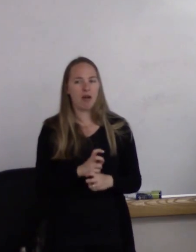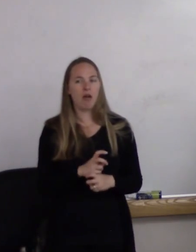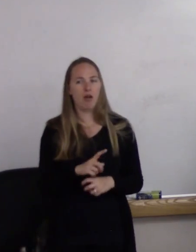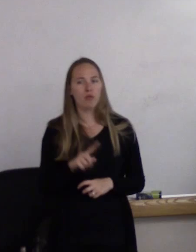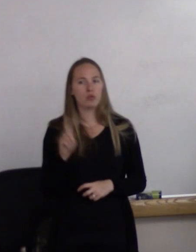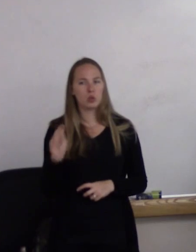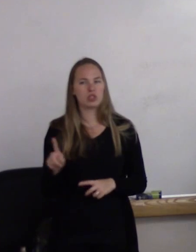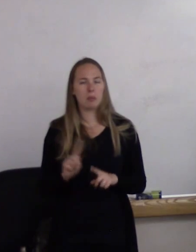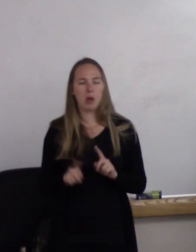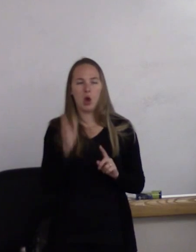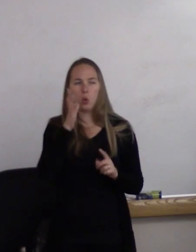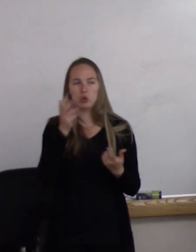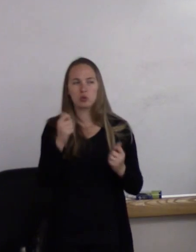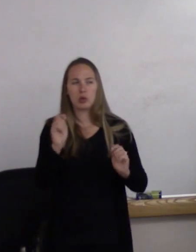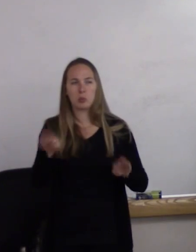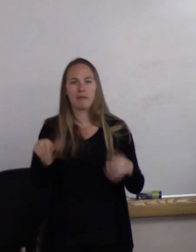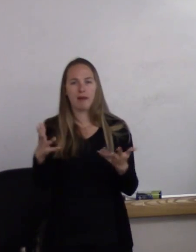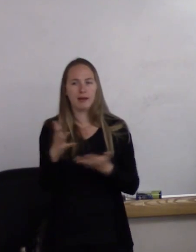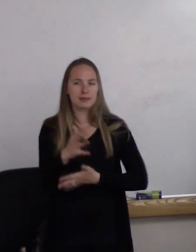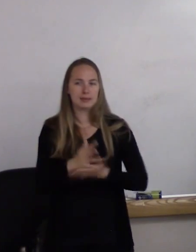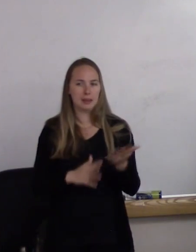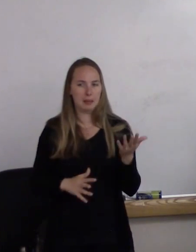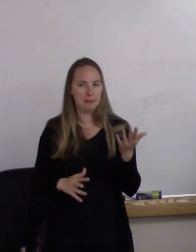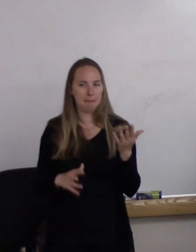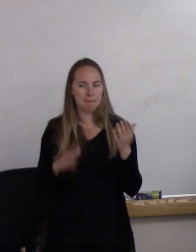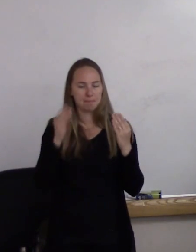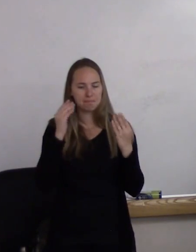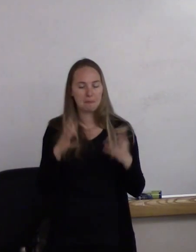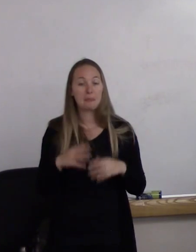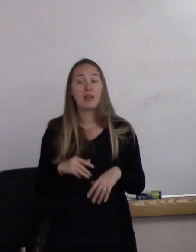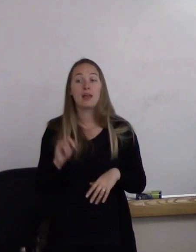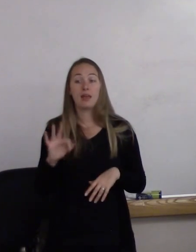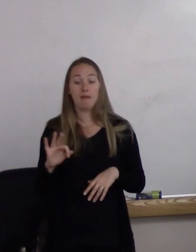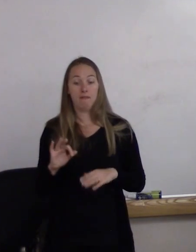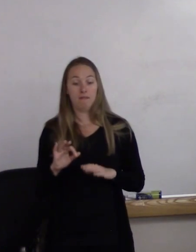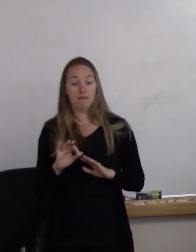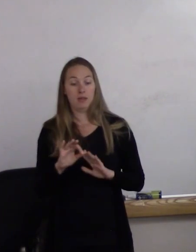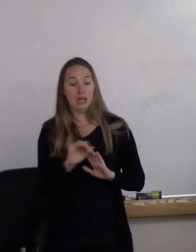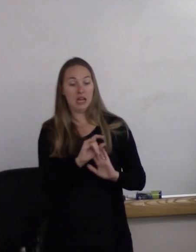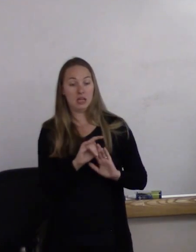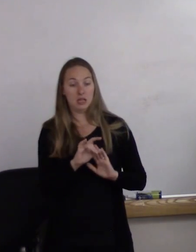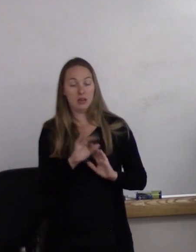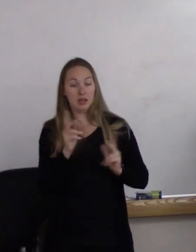but I'll try and find some insight. If an individual has gender or sex reassignment surgery,